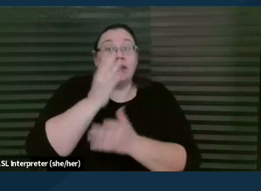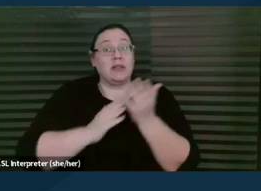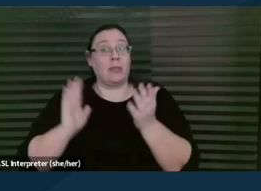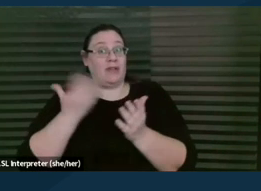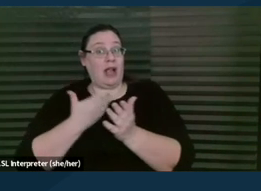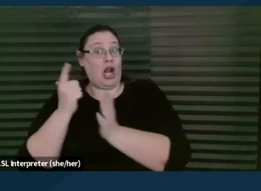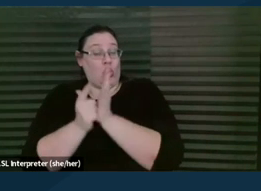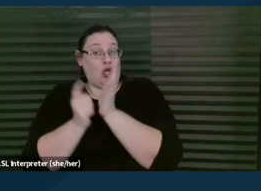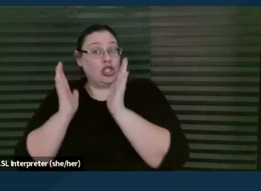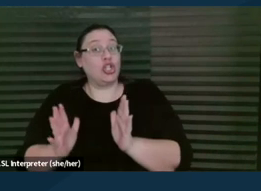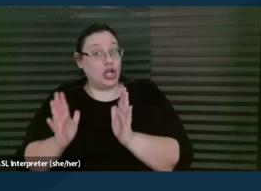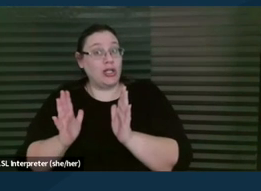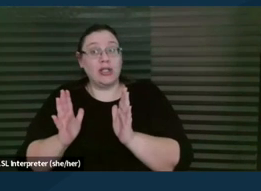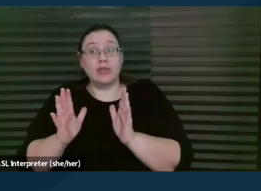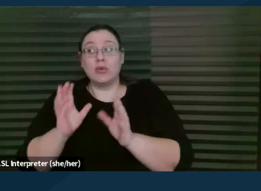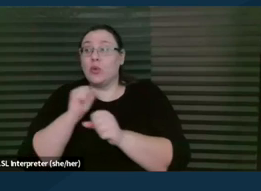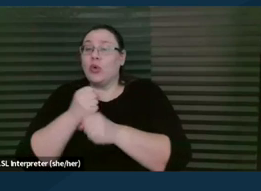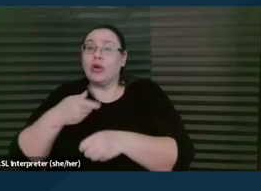who will provide pro bono assistance to families